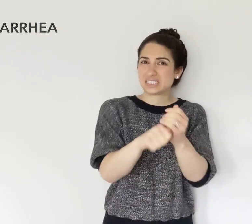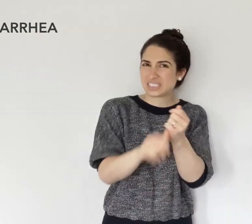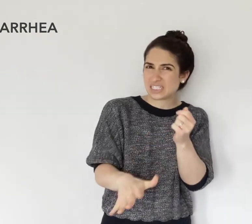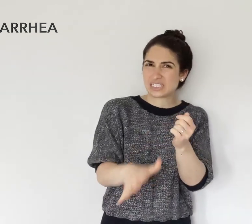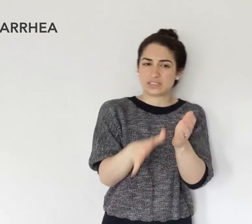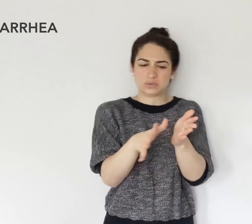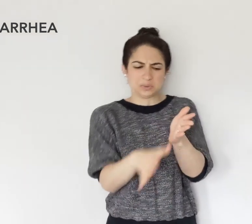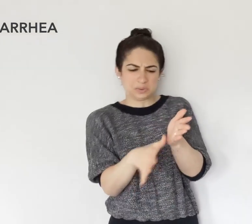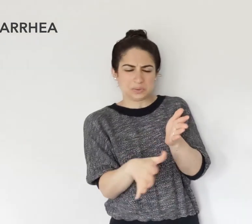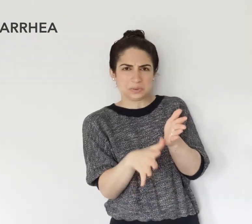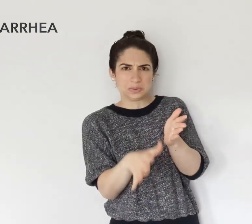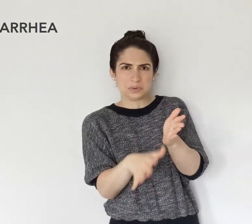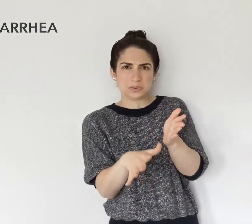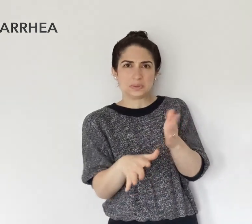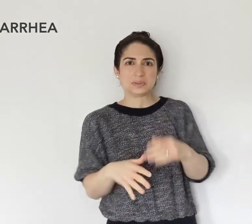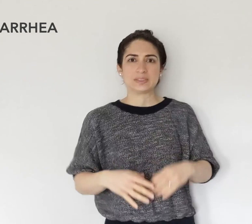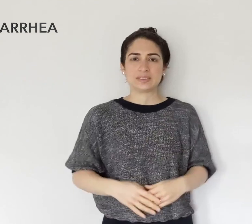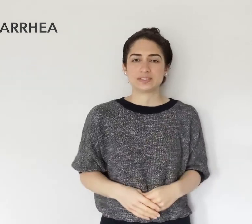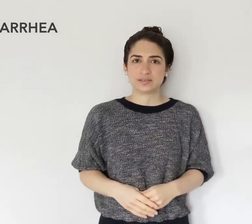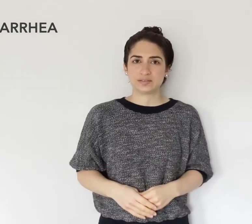DIARRHEA